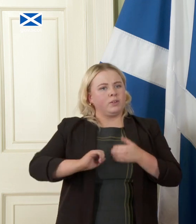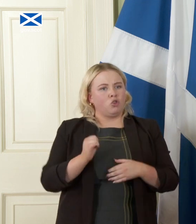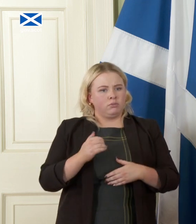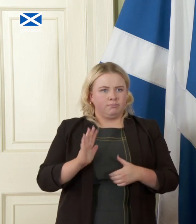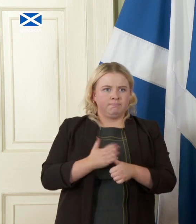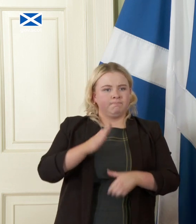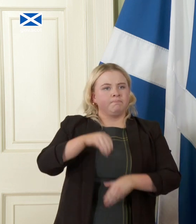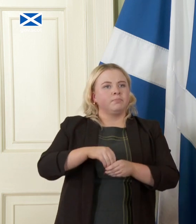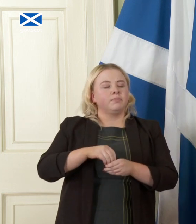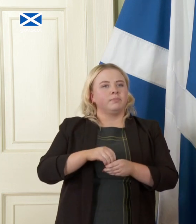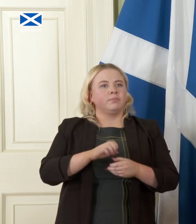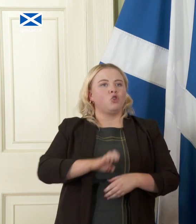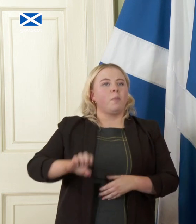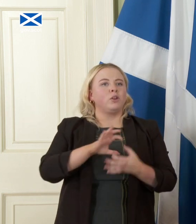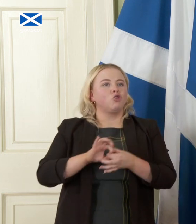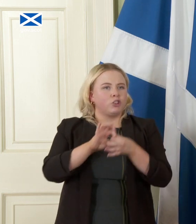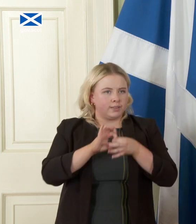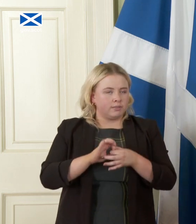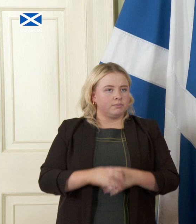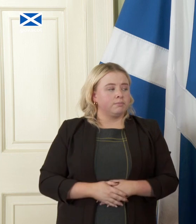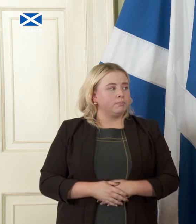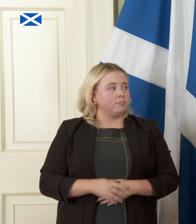you've also assumed in this paper that's likely the rest of the United Kingdom